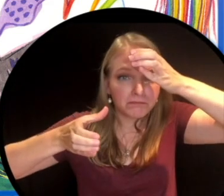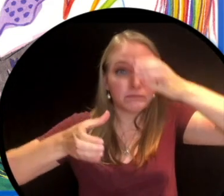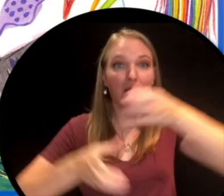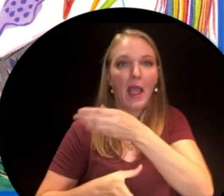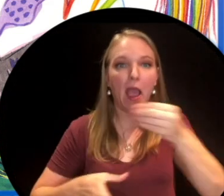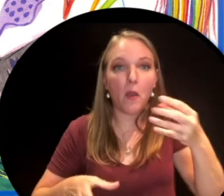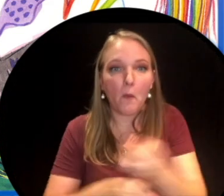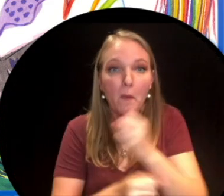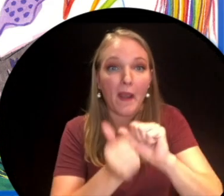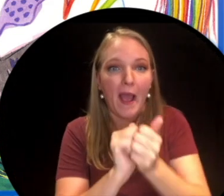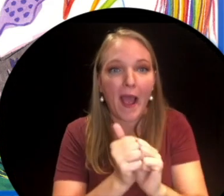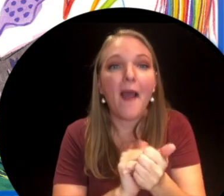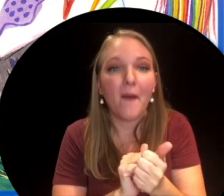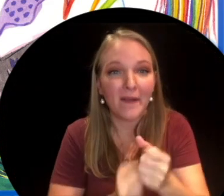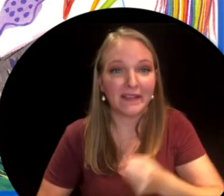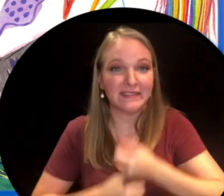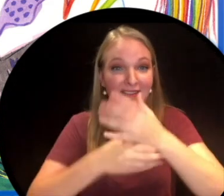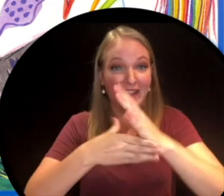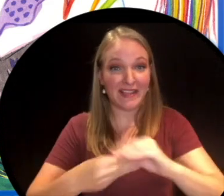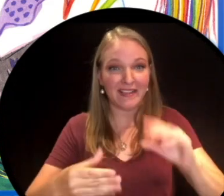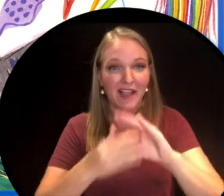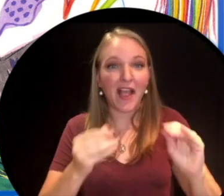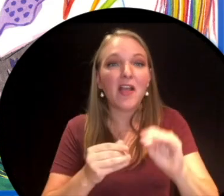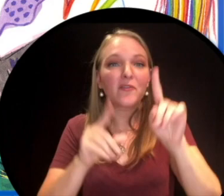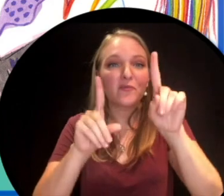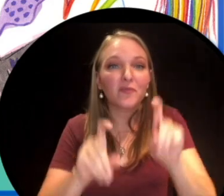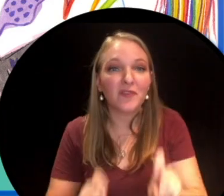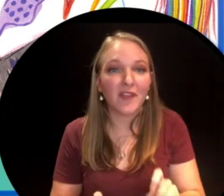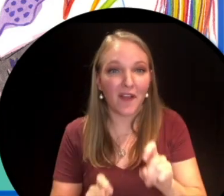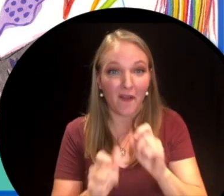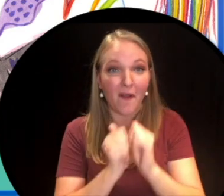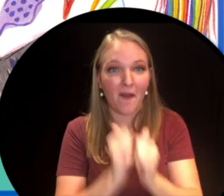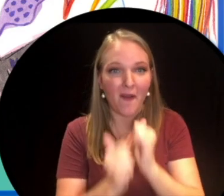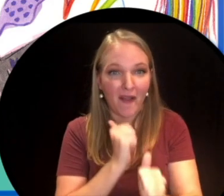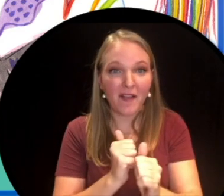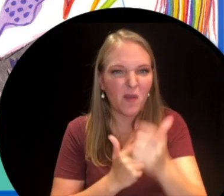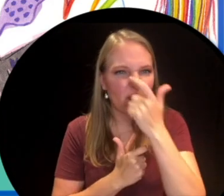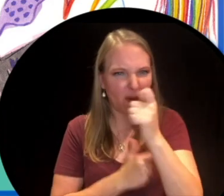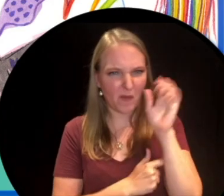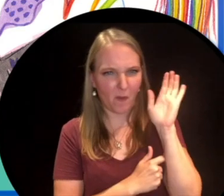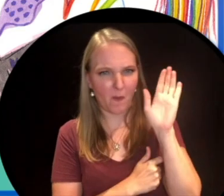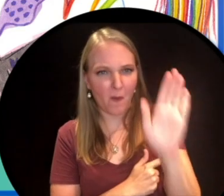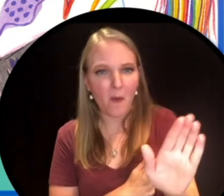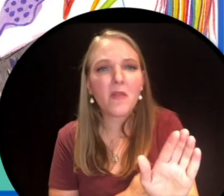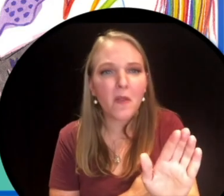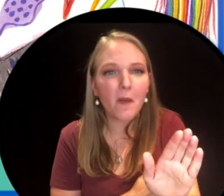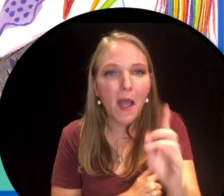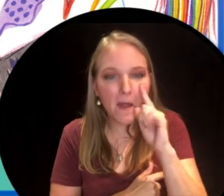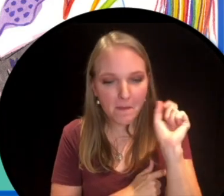big by playing with telling tales trivia contest. Watch this whole episode and spot the dragonfly,